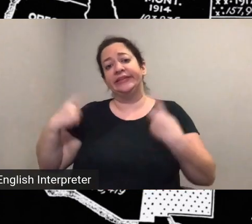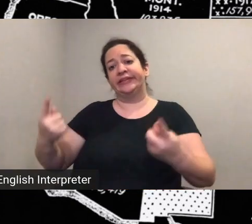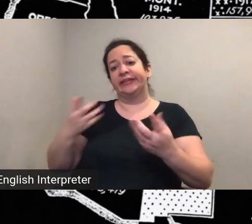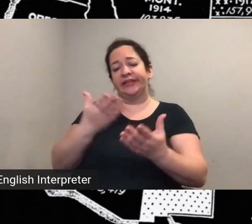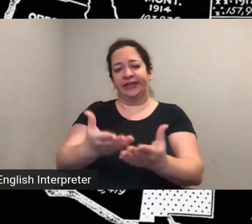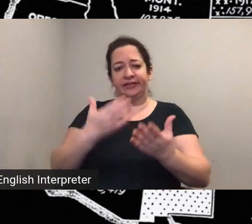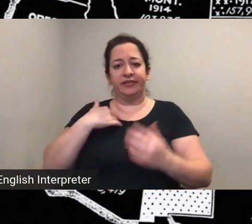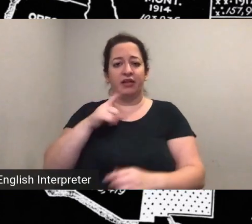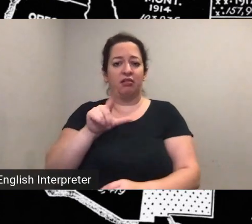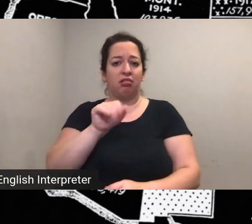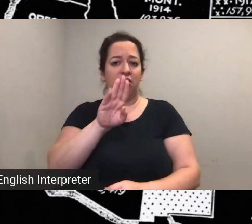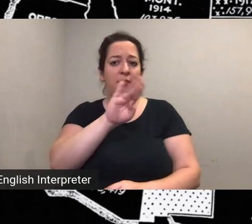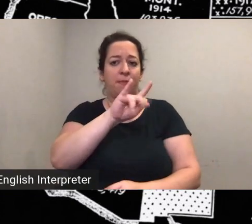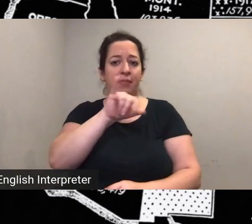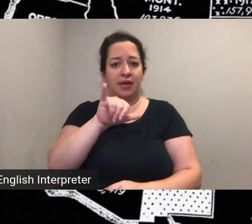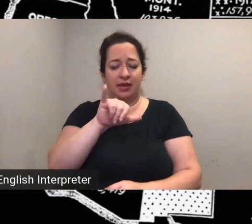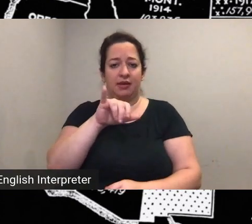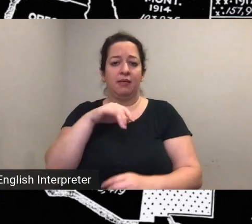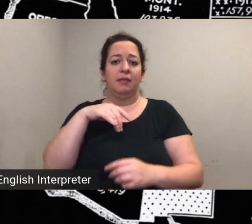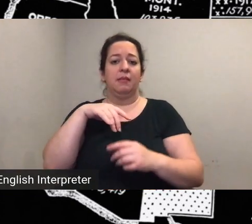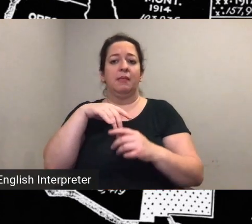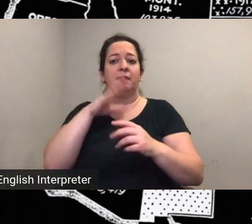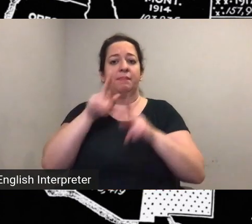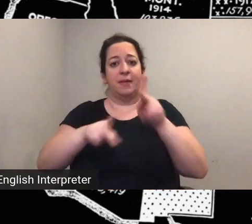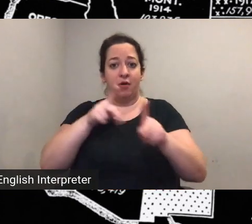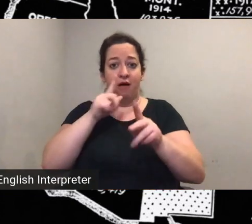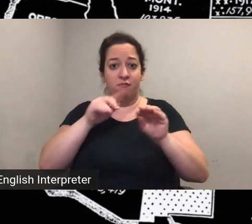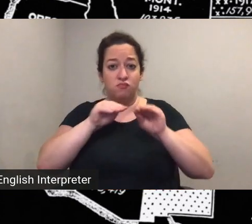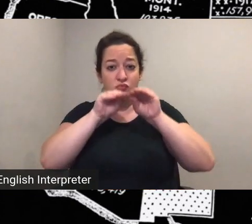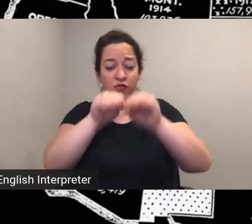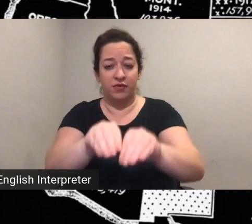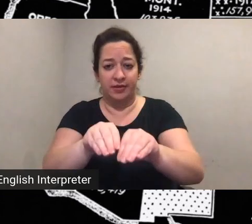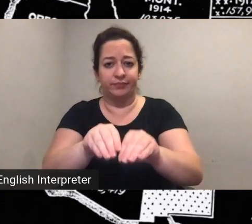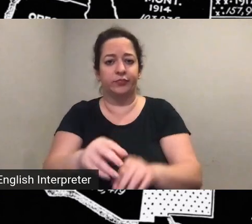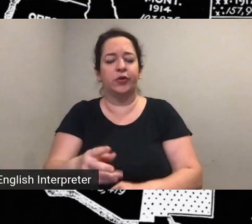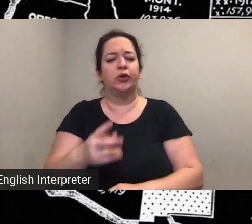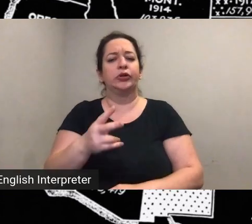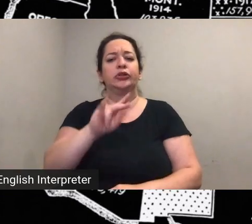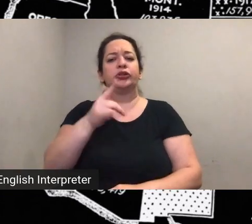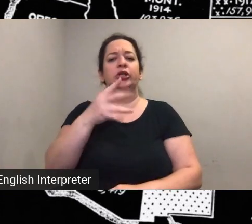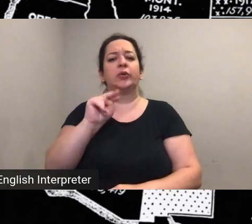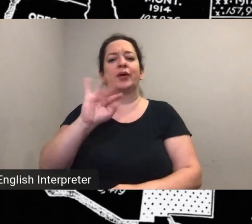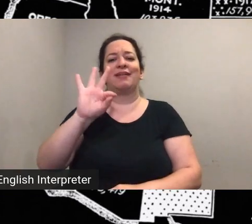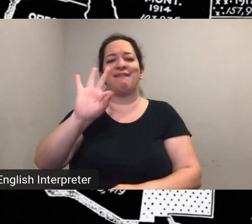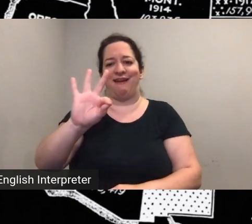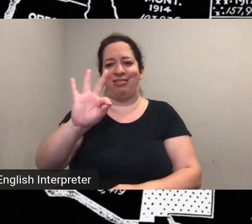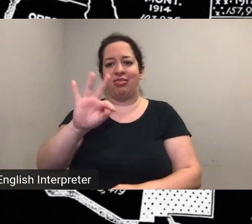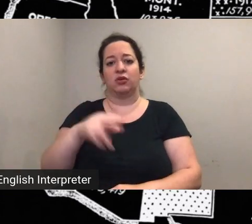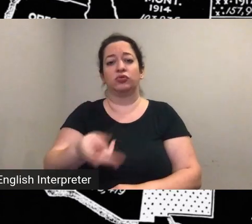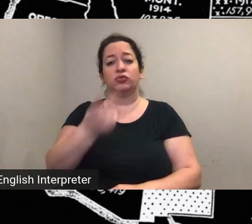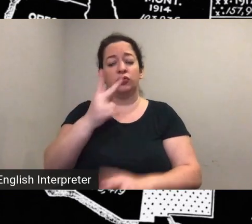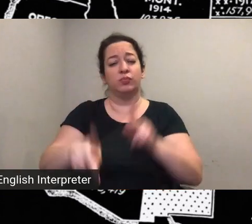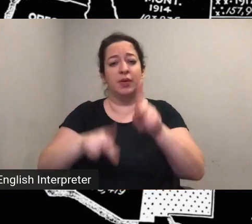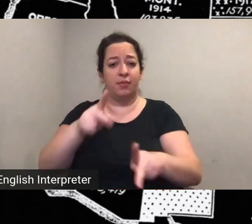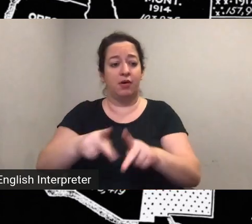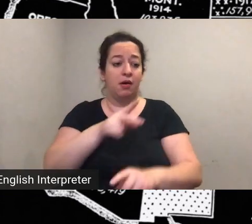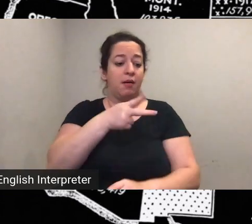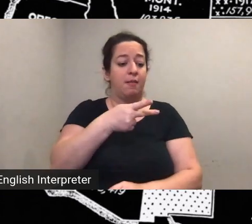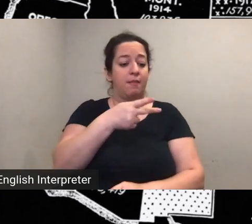peoples on january 9 2012 two tribes of piscataway the piscataway canoe tribe and the piscataway indian nation